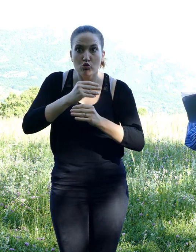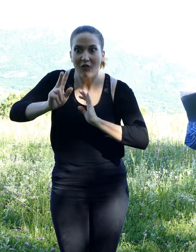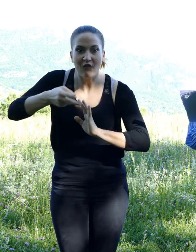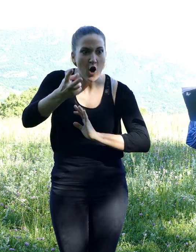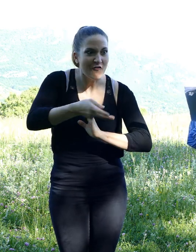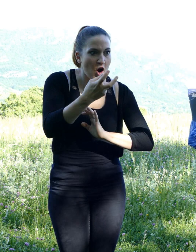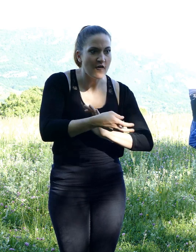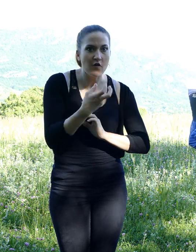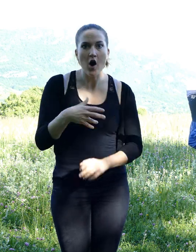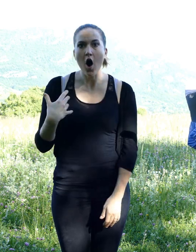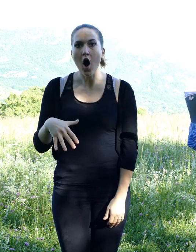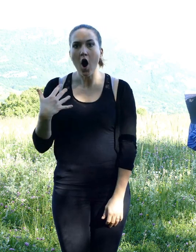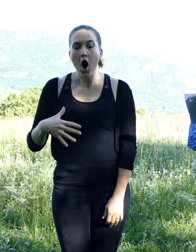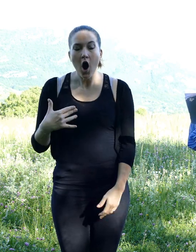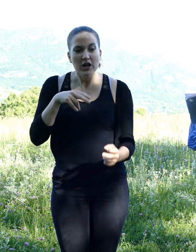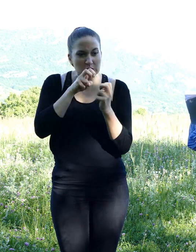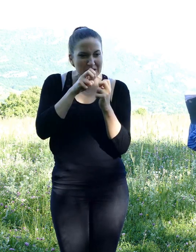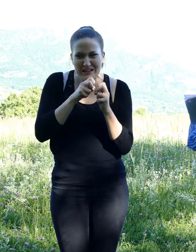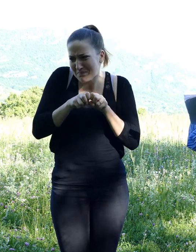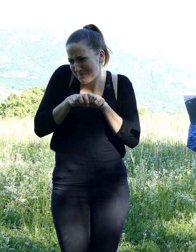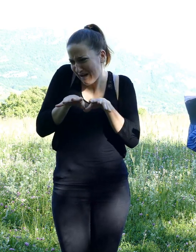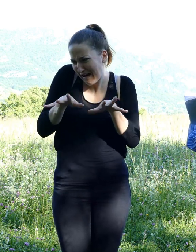There were nuts everywhere on the ground.